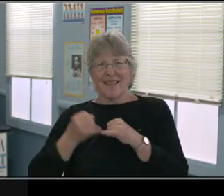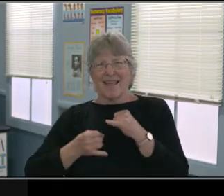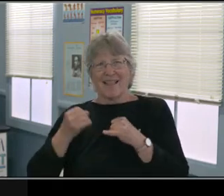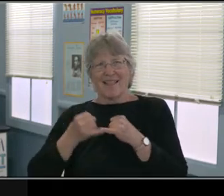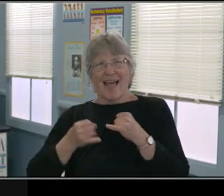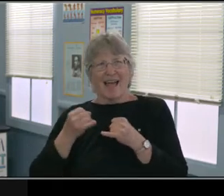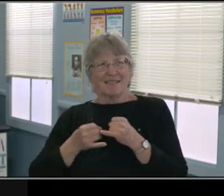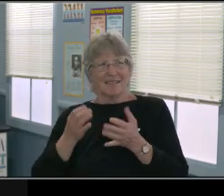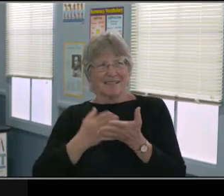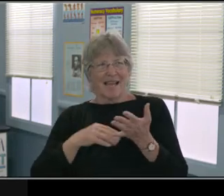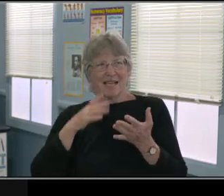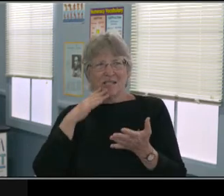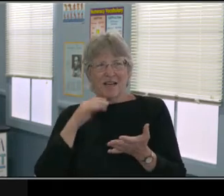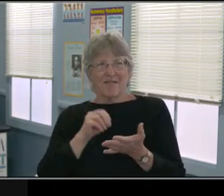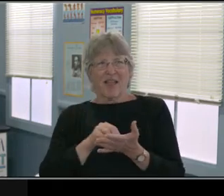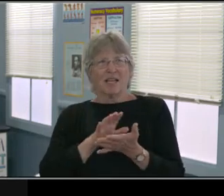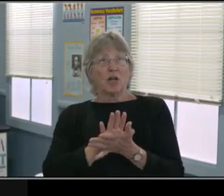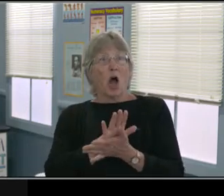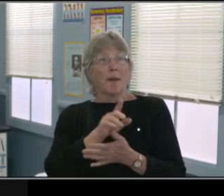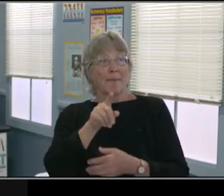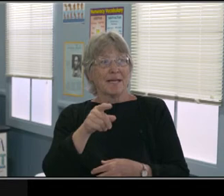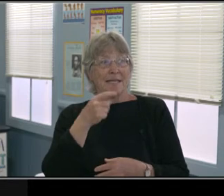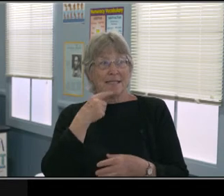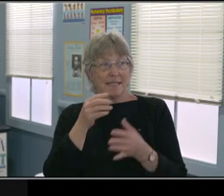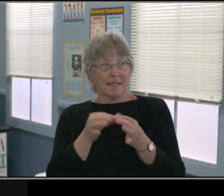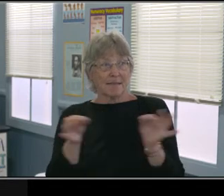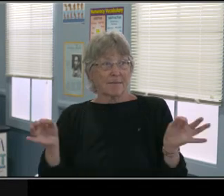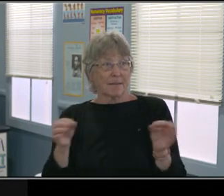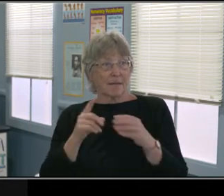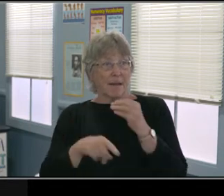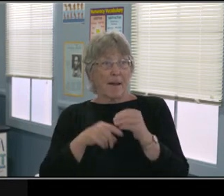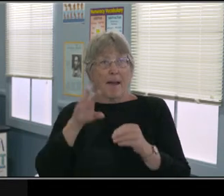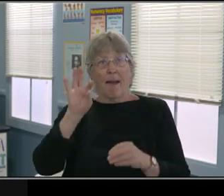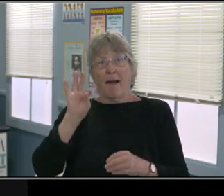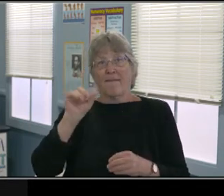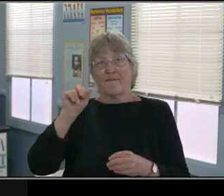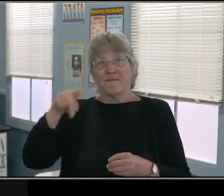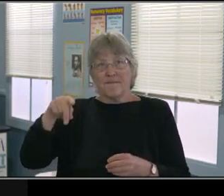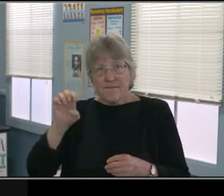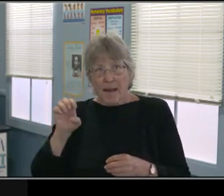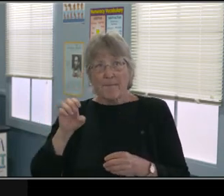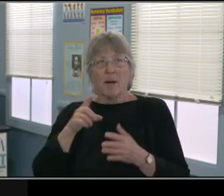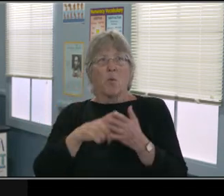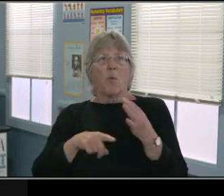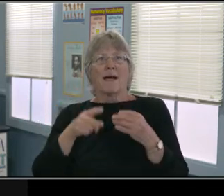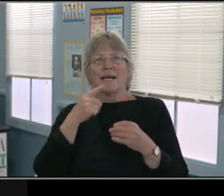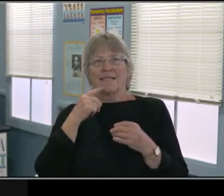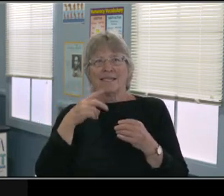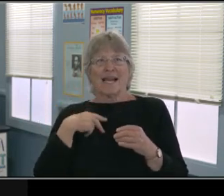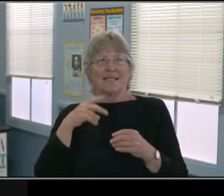It just means that during distance learning this is what the student needs. And when we get back to in-person learning,